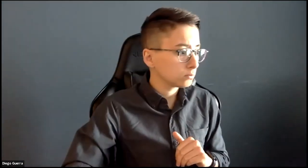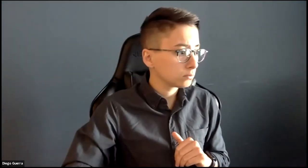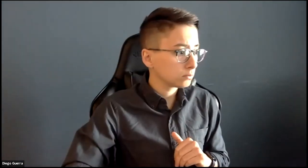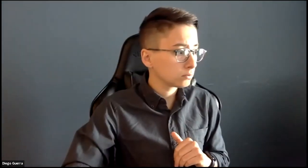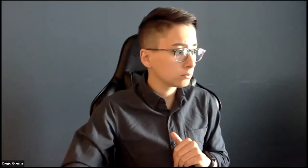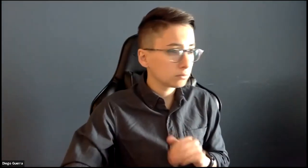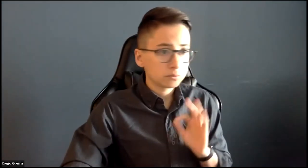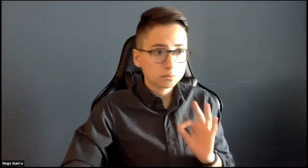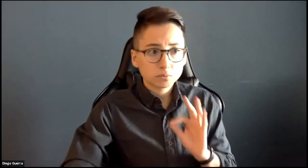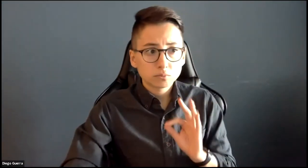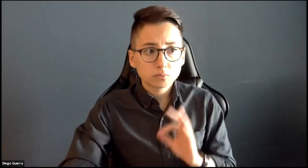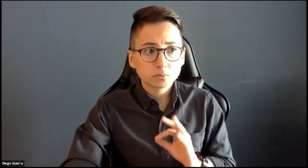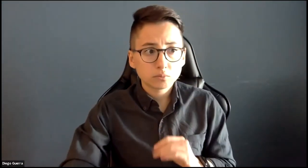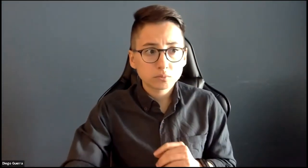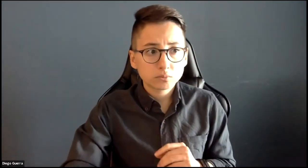You're able to get in touch with them via the chat box.